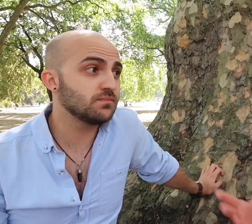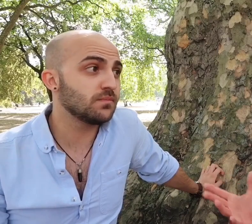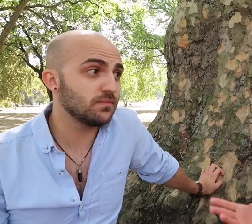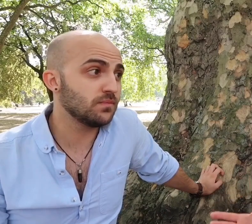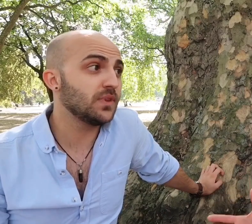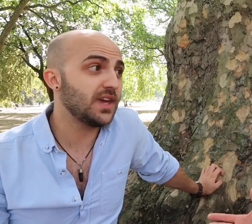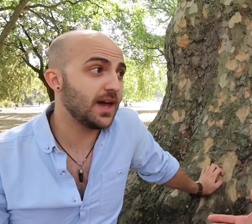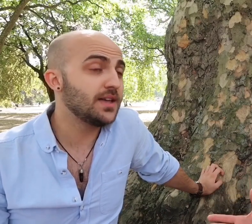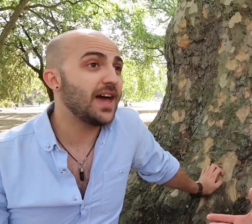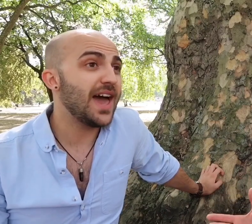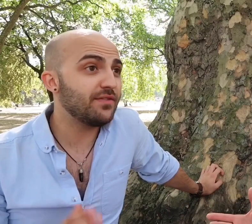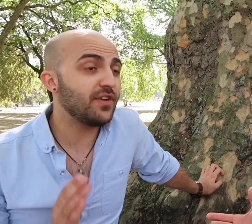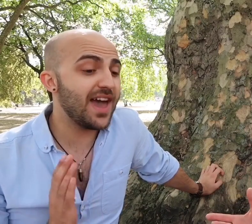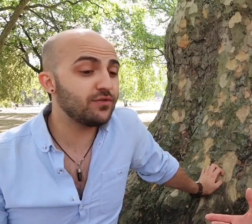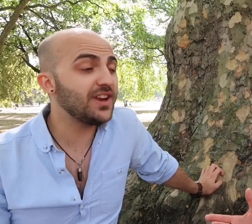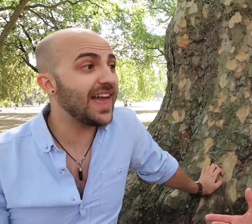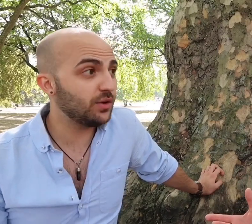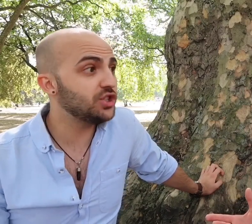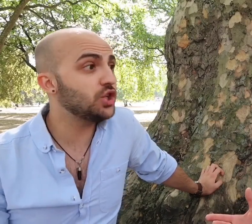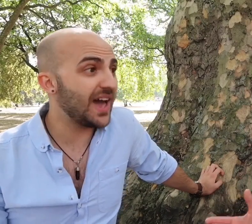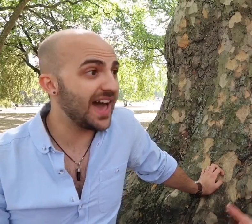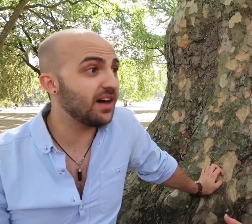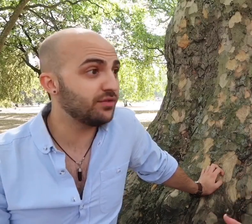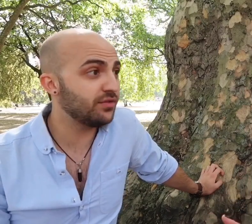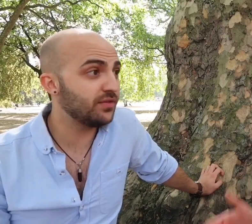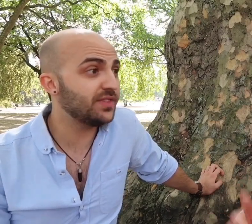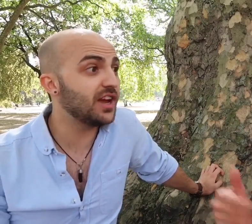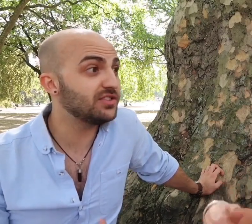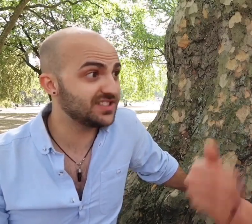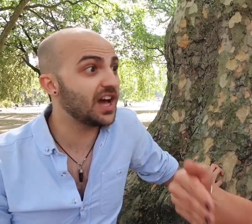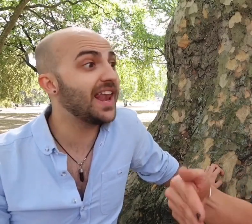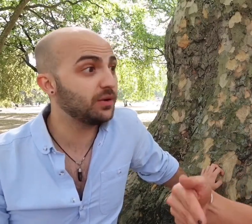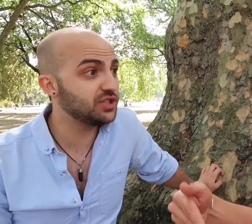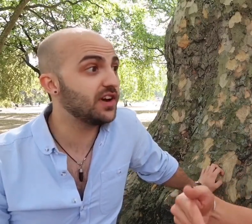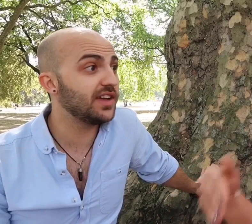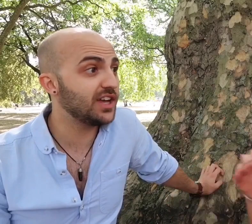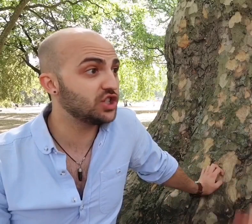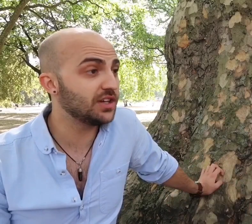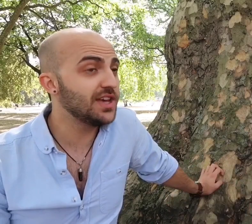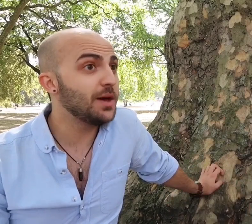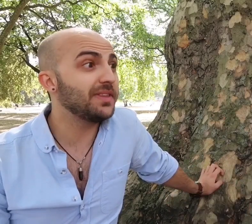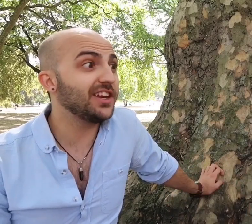languages do? Yeah for every language you have there is a sign language variation, but